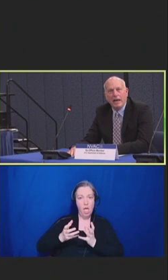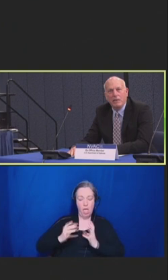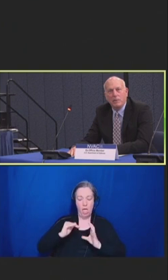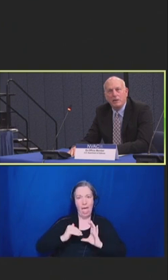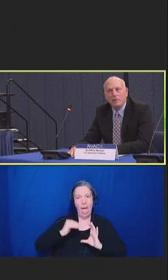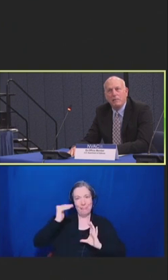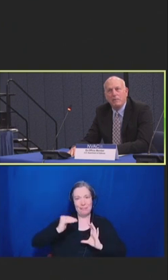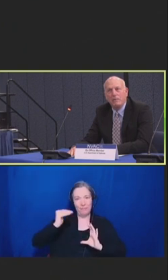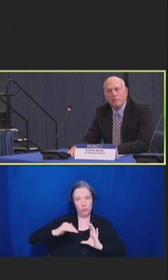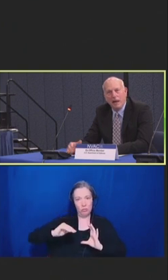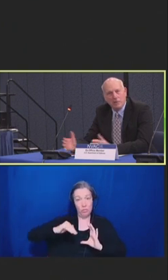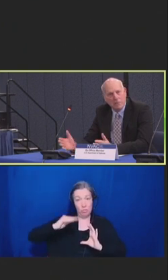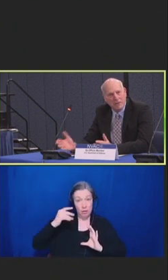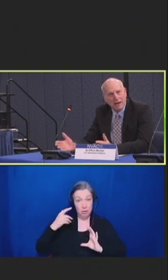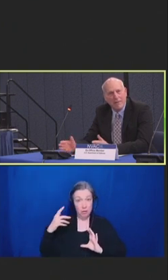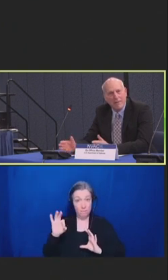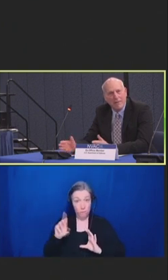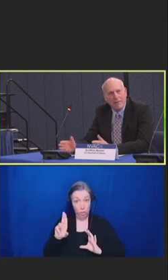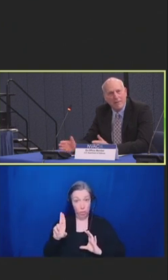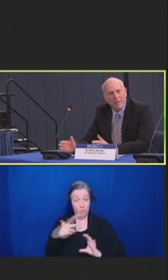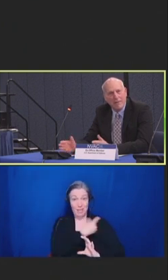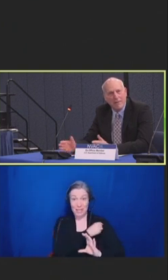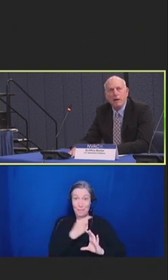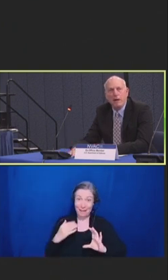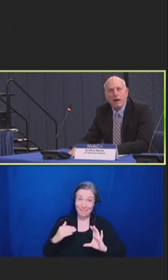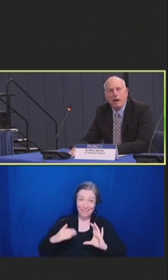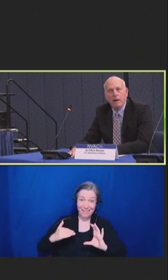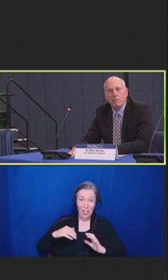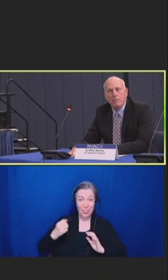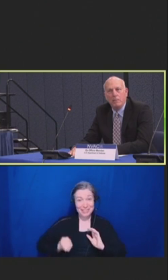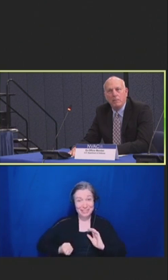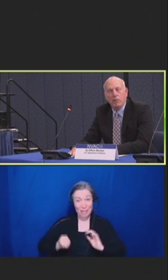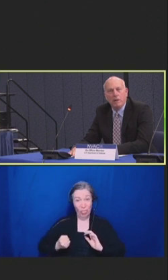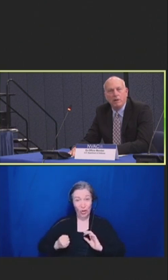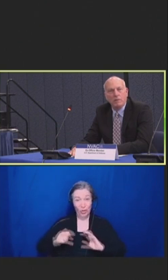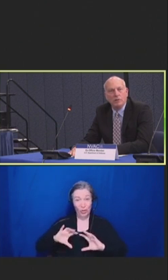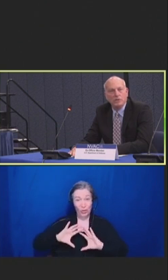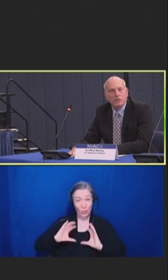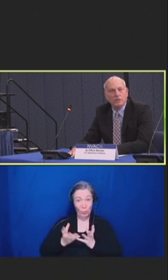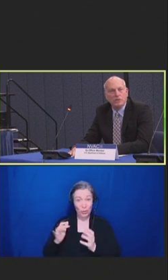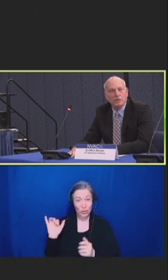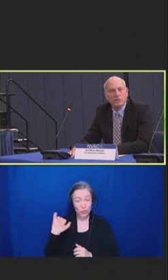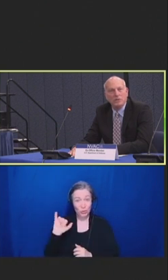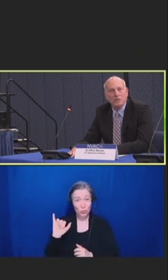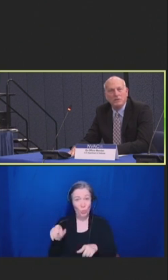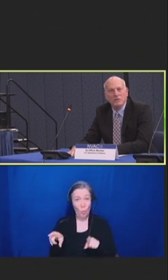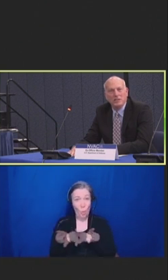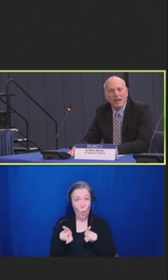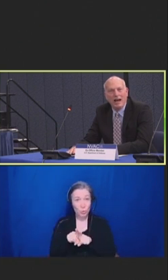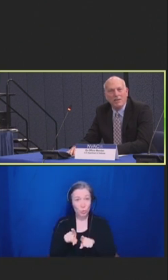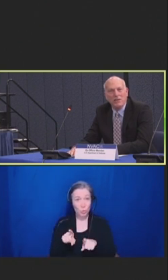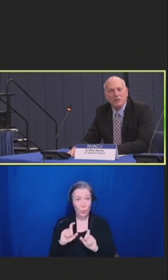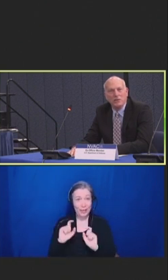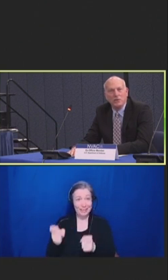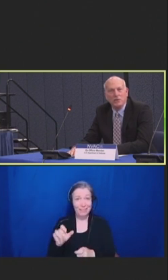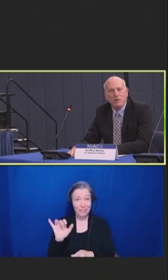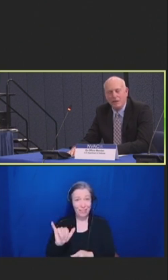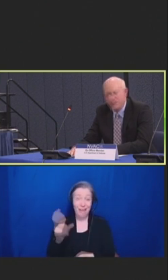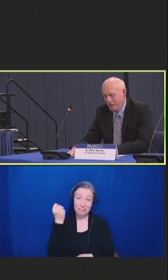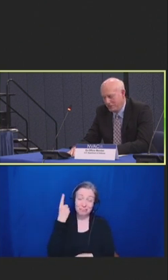And we have to provide that to our deploying forces that go to the south during the correct